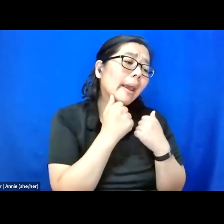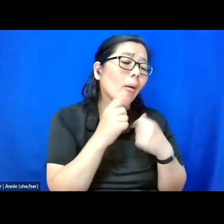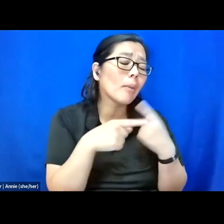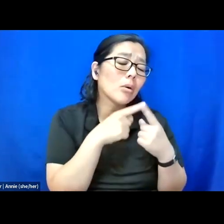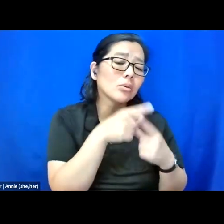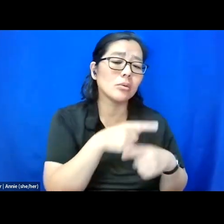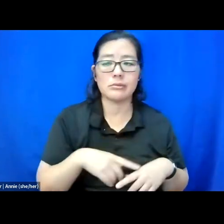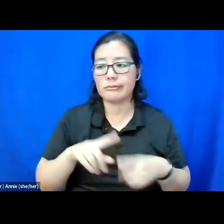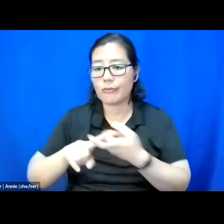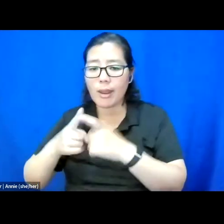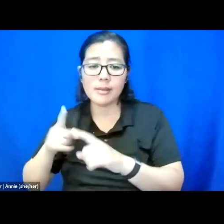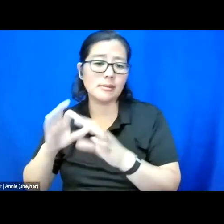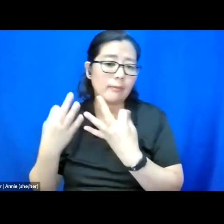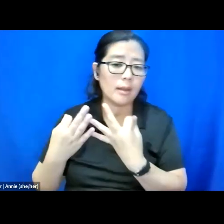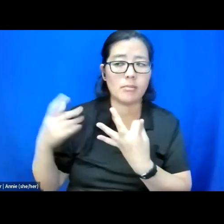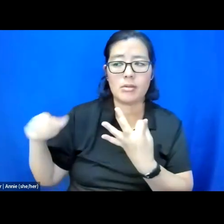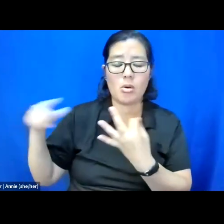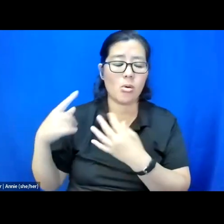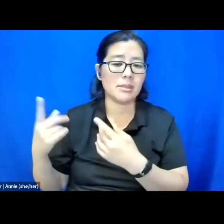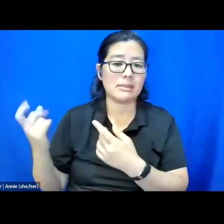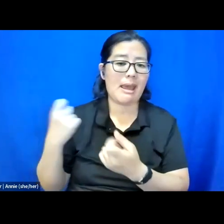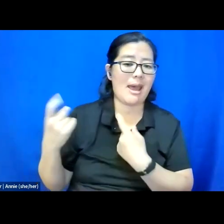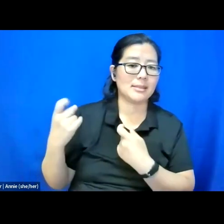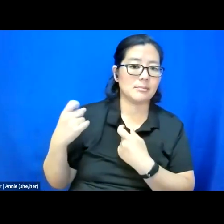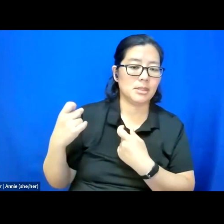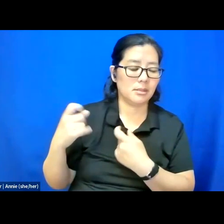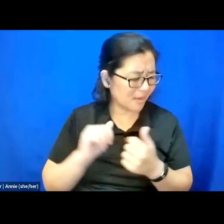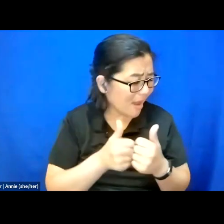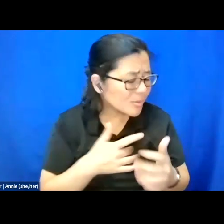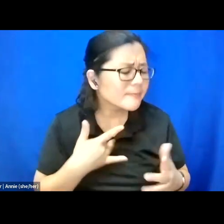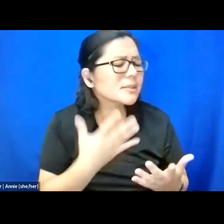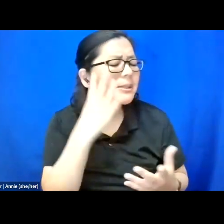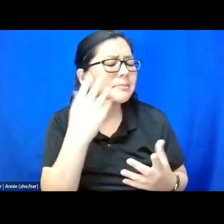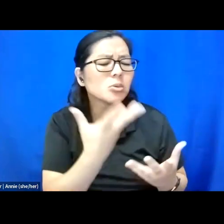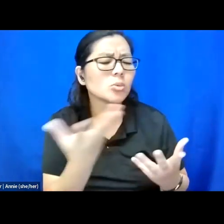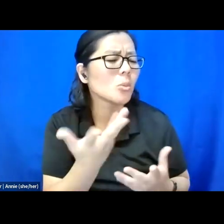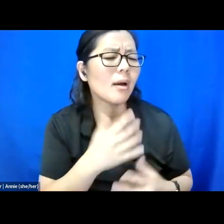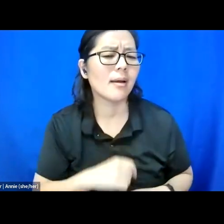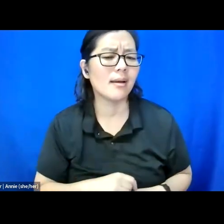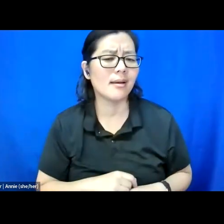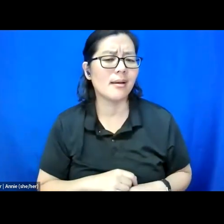family, everyone always asked me, how does it feel? How does it feel?